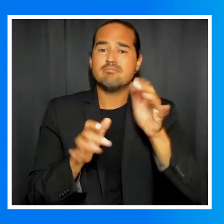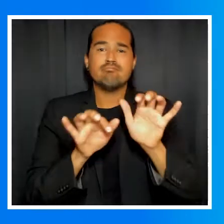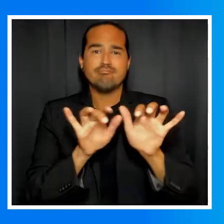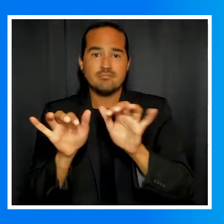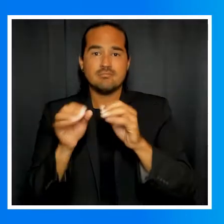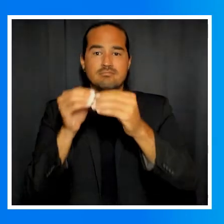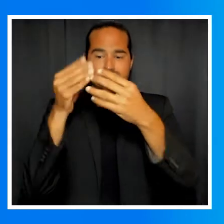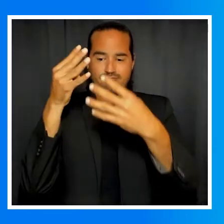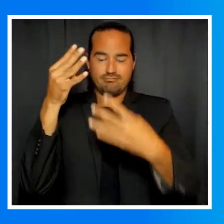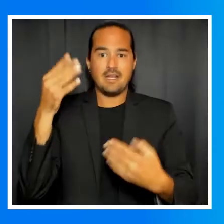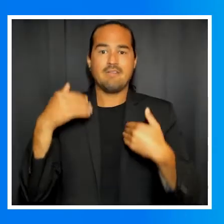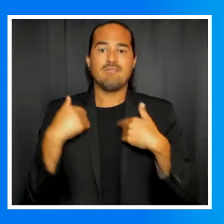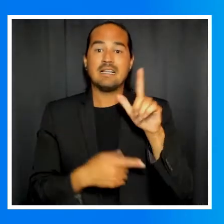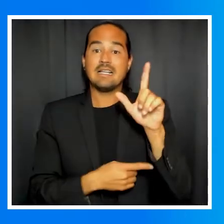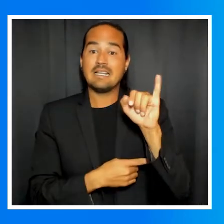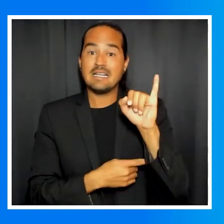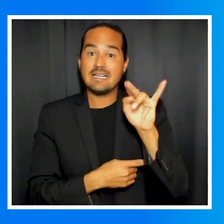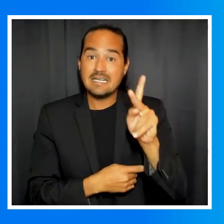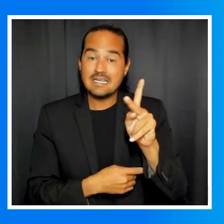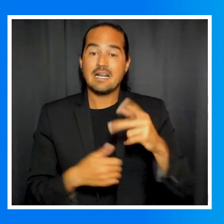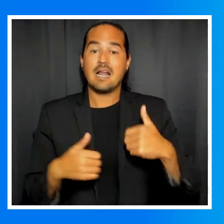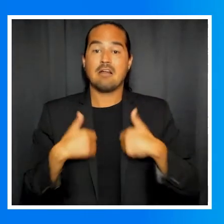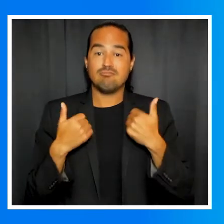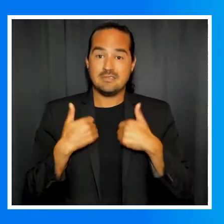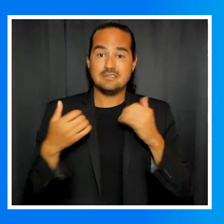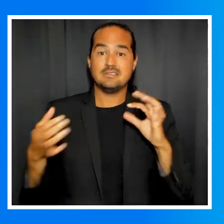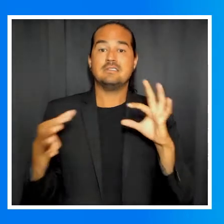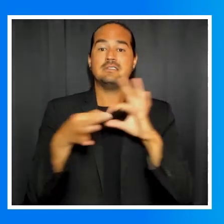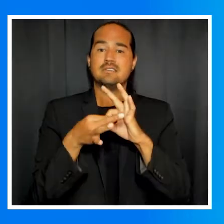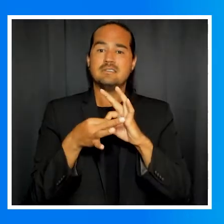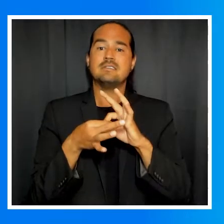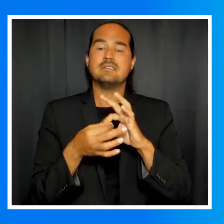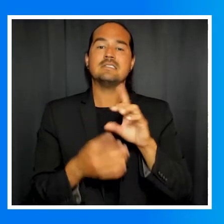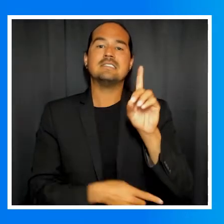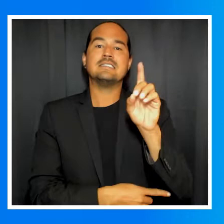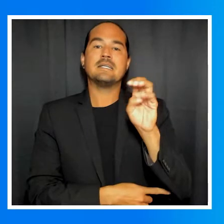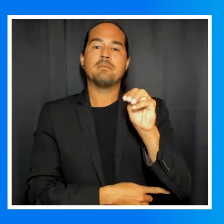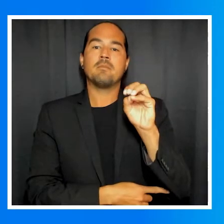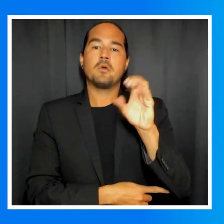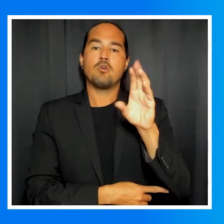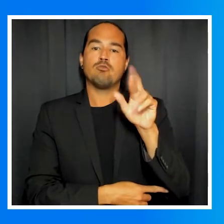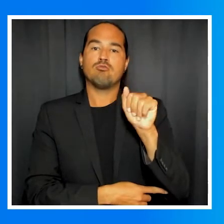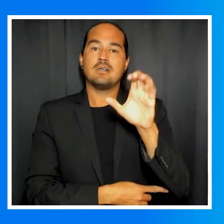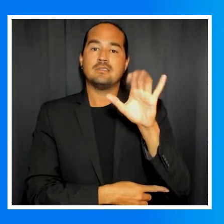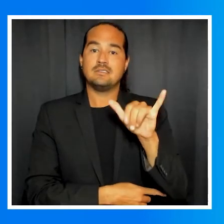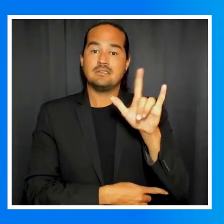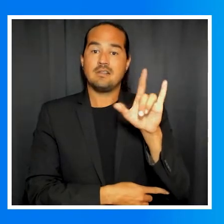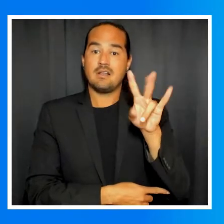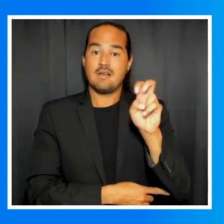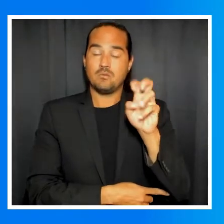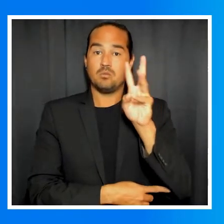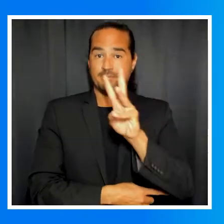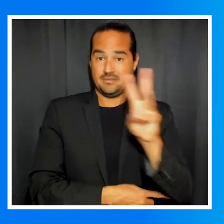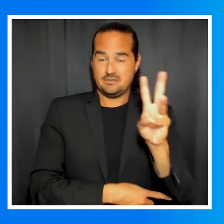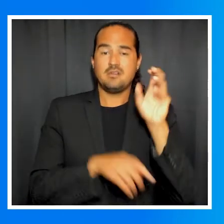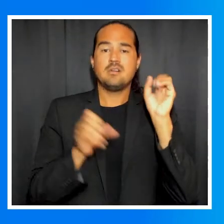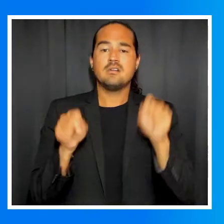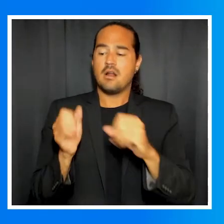Click on the current election, And your address will appear as a link to your electronic ballot Click on the link and you will be directed to the democracy live website